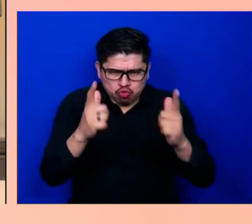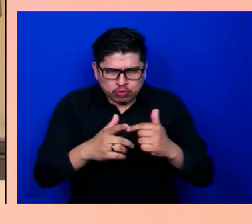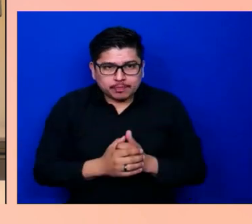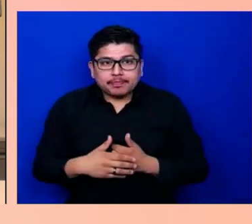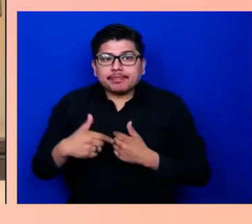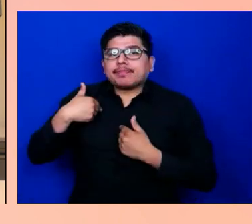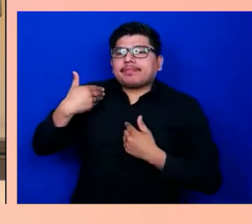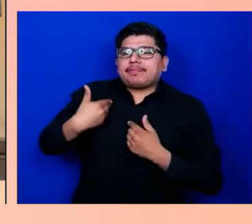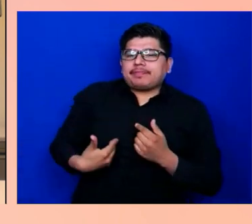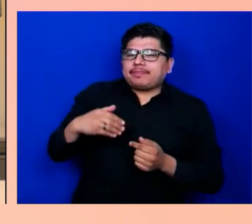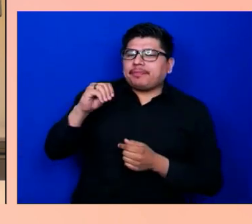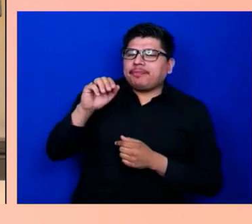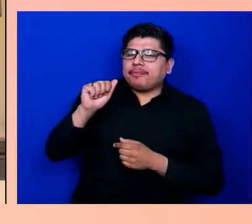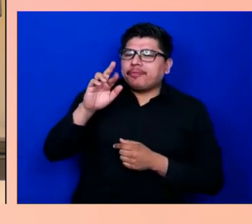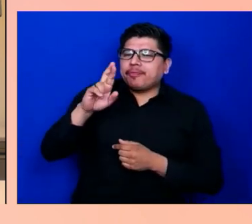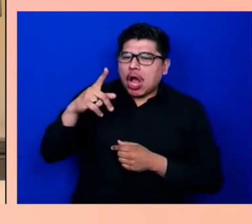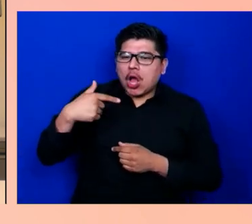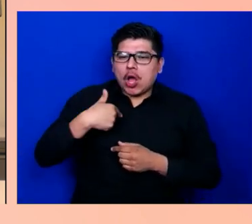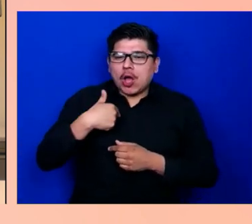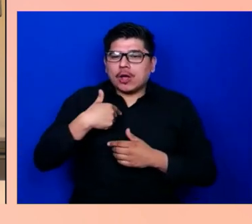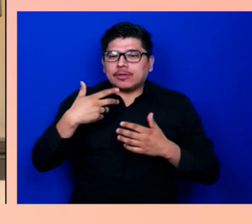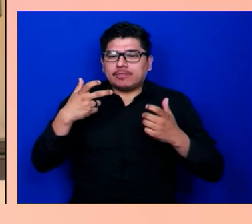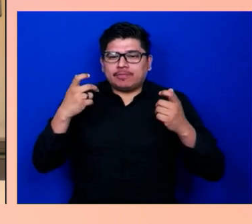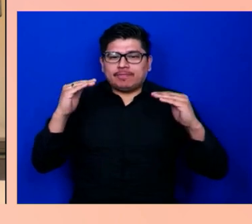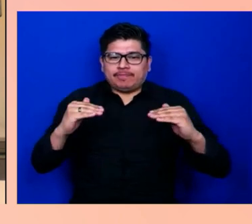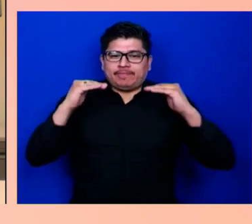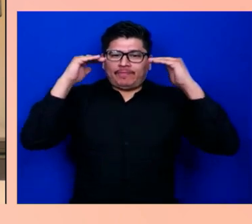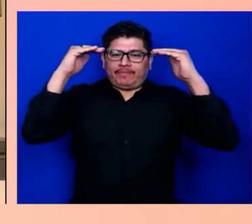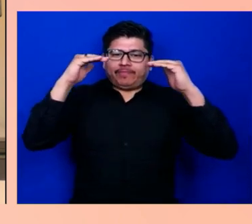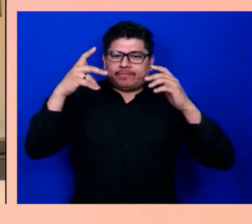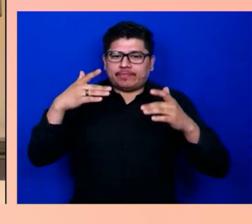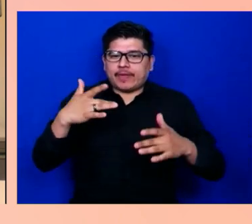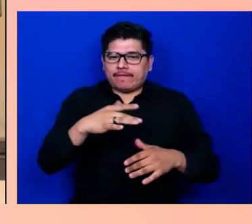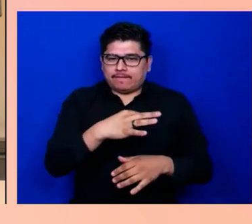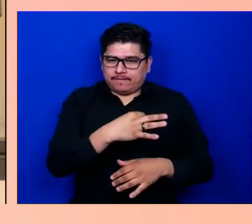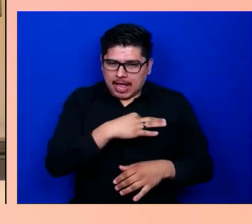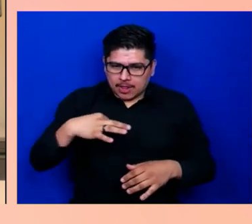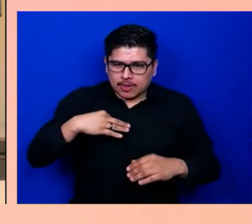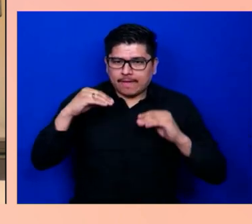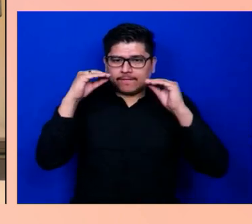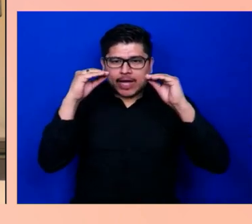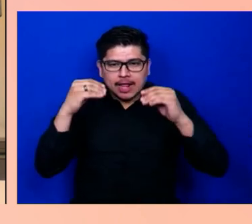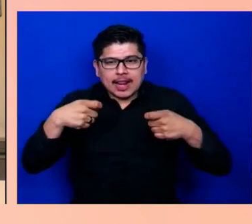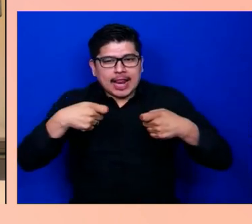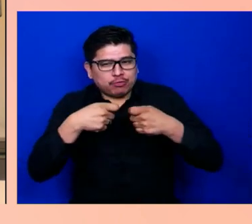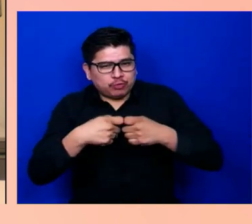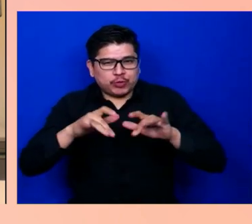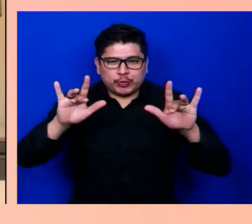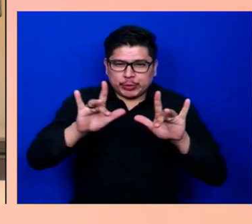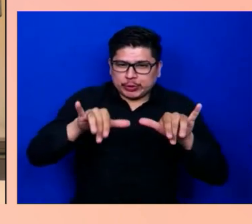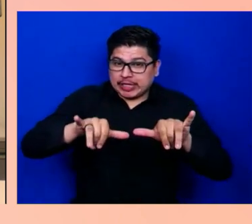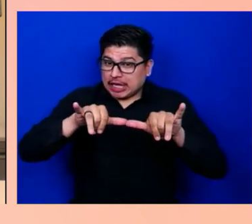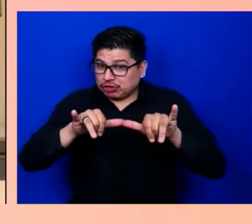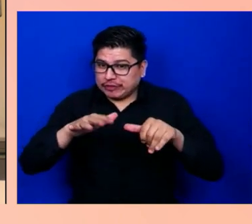fellow, and a Professor of Electrical and Computer Engineering, and a full-time faculty member at the Beckman Institute for Advanced Science and Technology